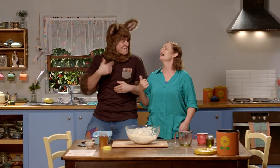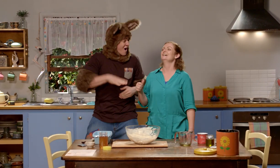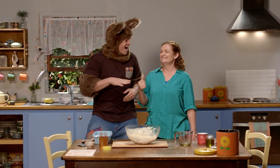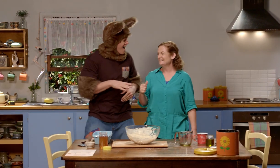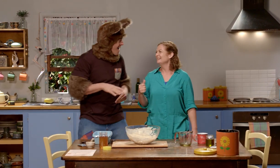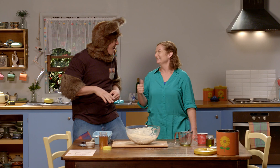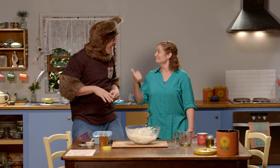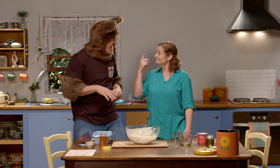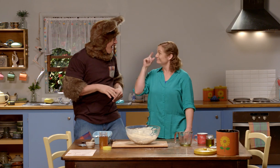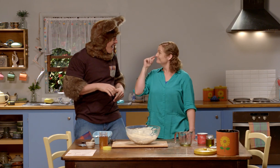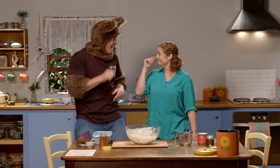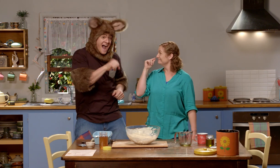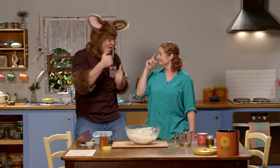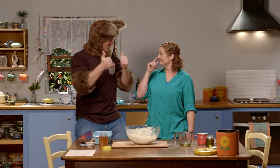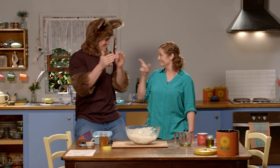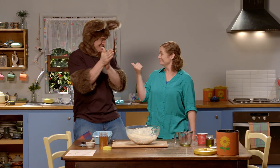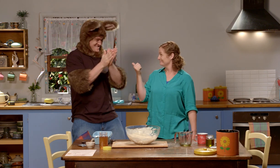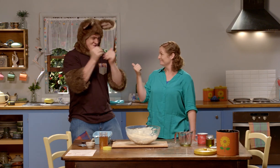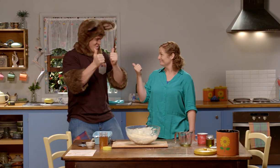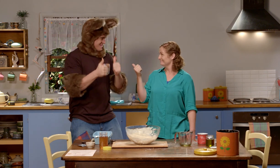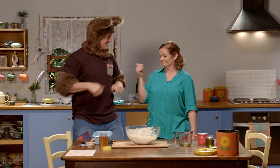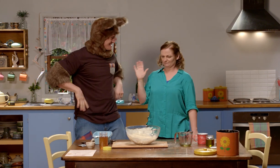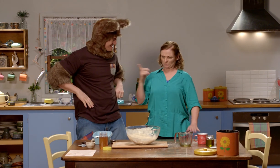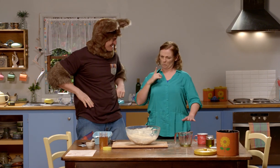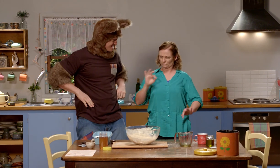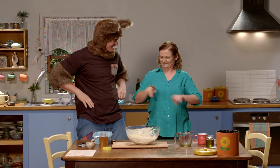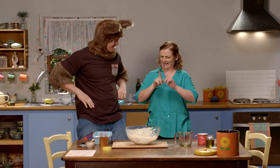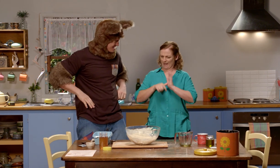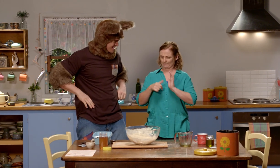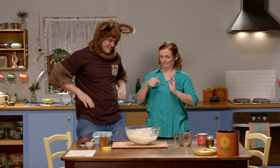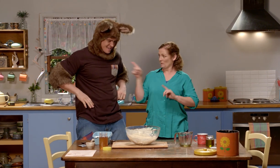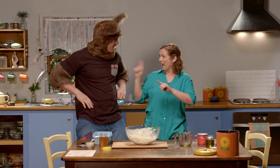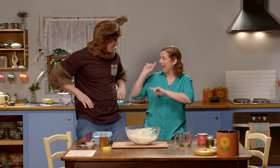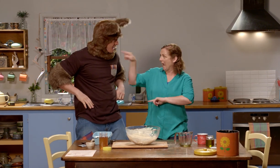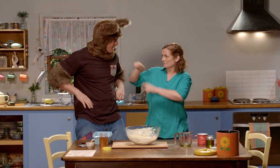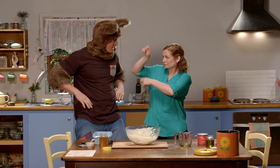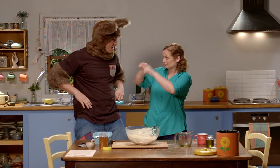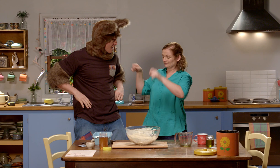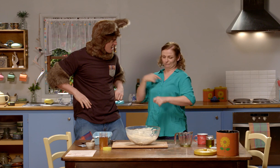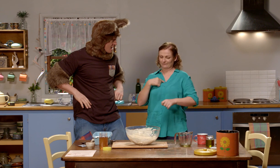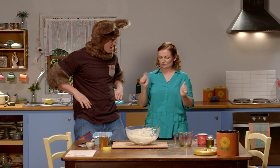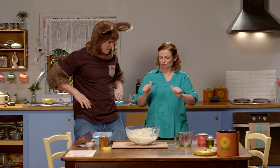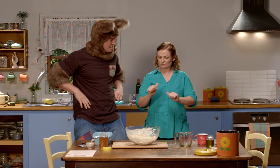Okay, you can do that Possum. Good. And while you're outside, measuring things up,